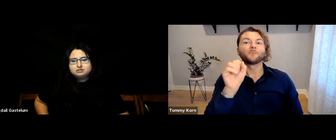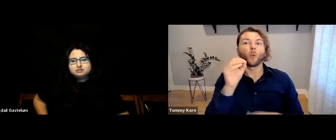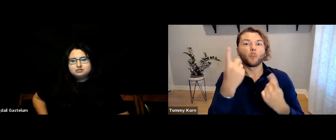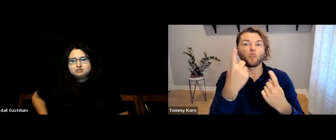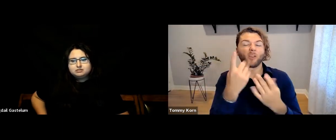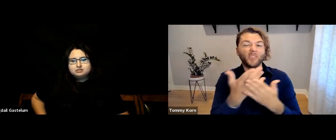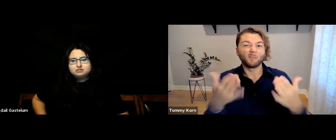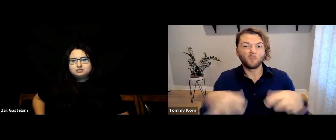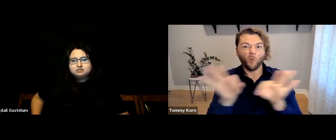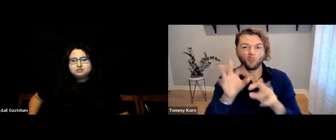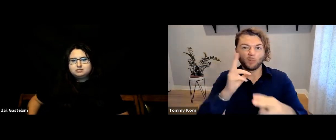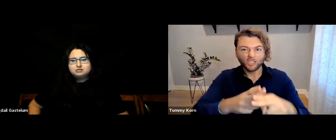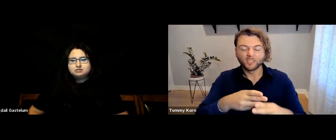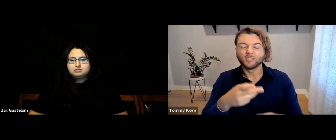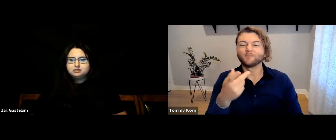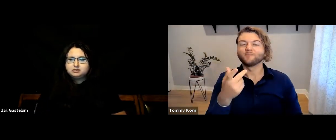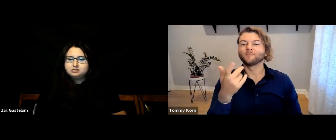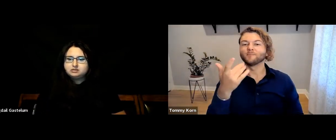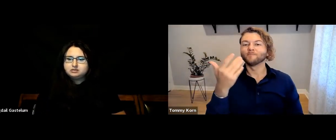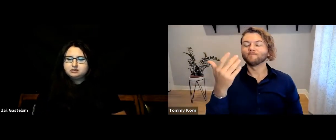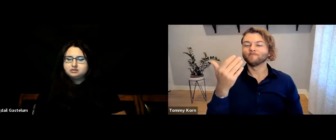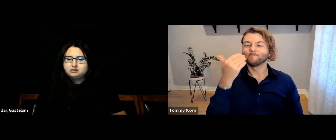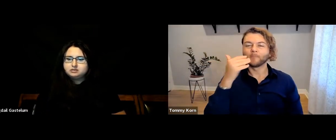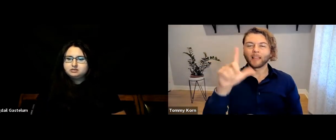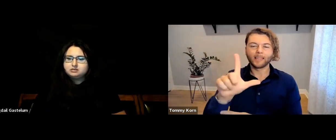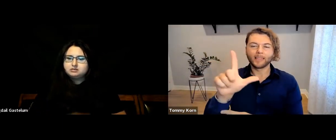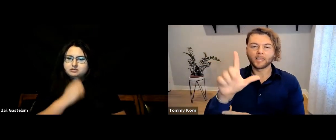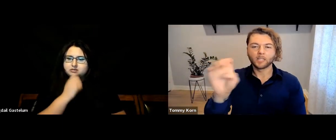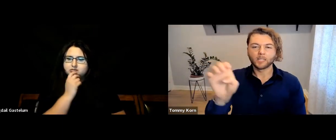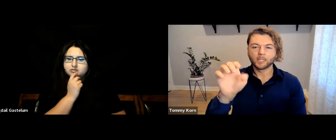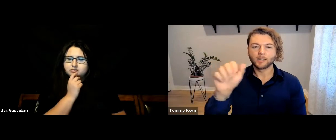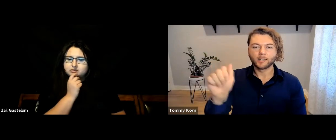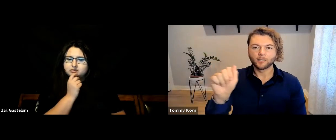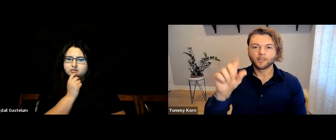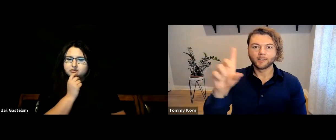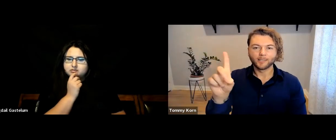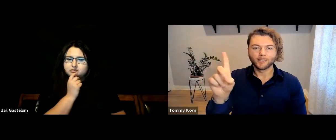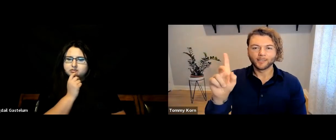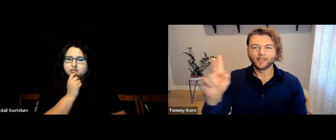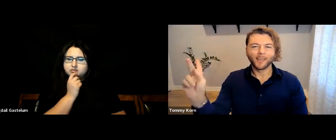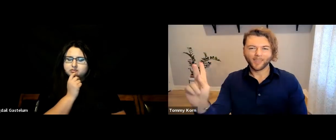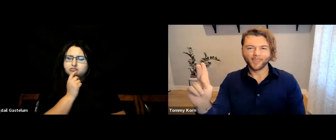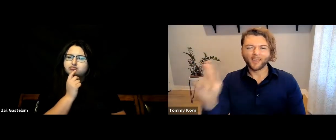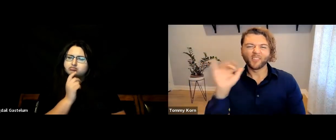One important thing I want to mention is LEAD-K.